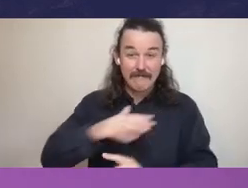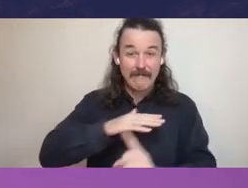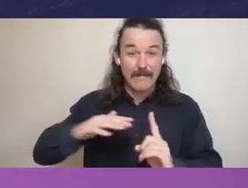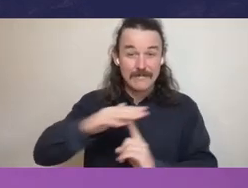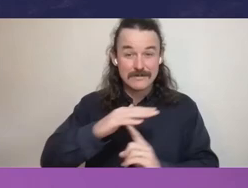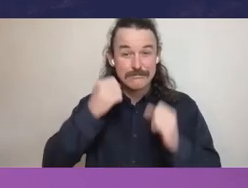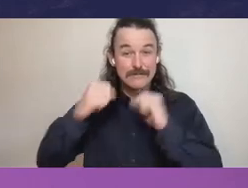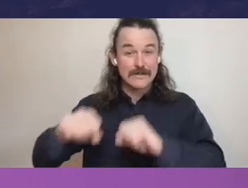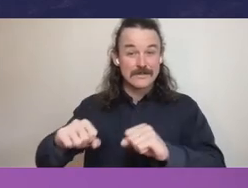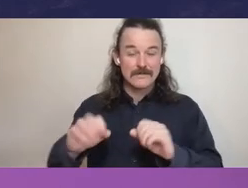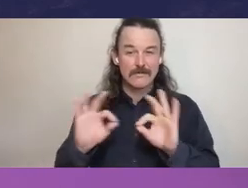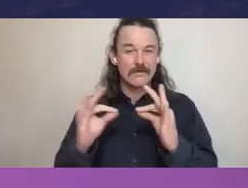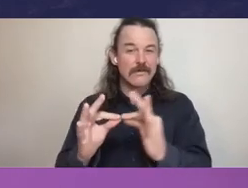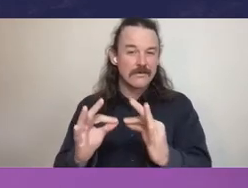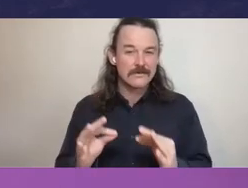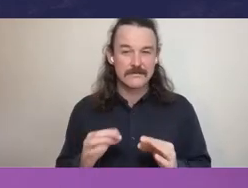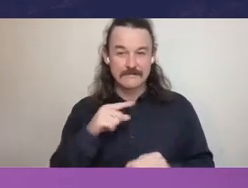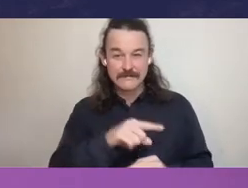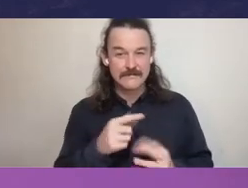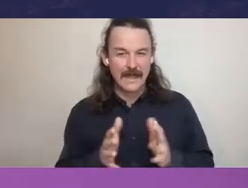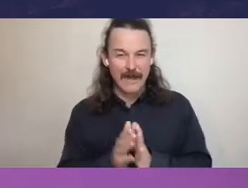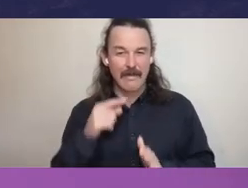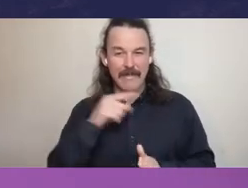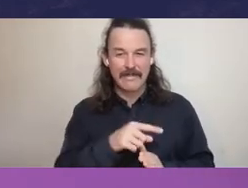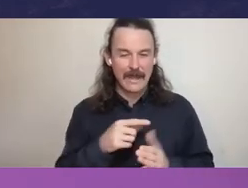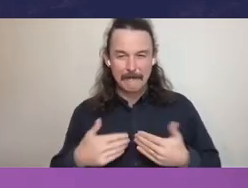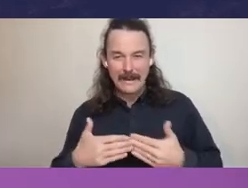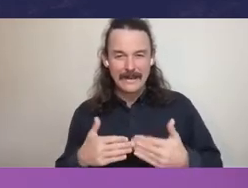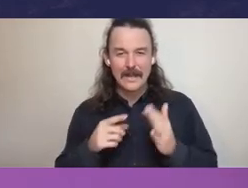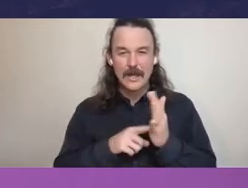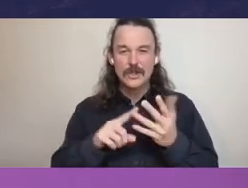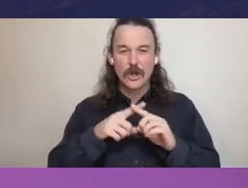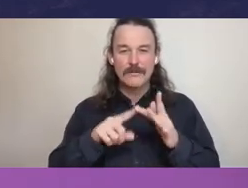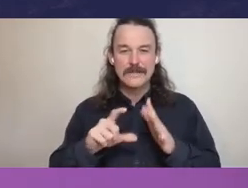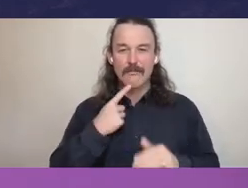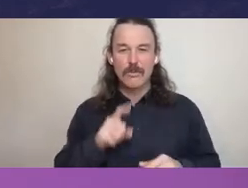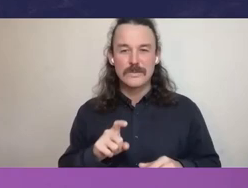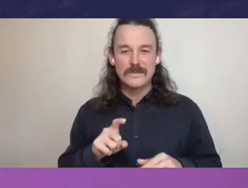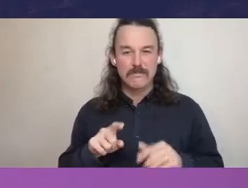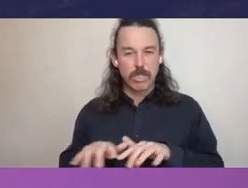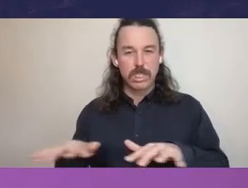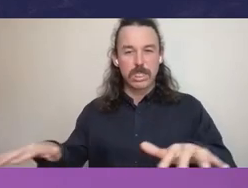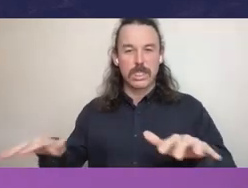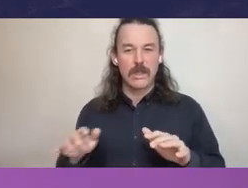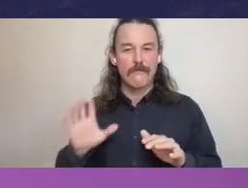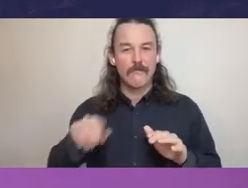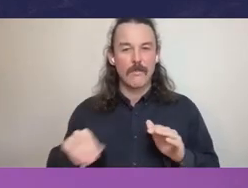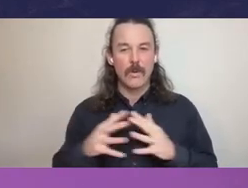in relation to two toxic spoils from the Westgate Tunnel project. Now in the end, in fact, we found that